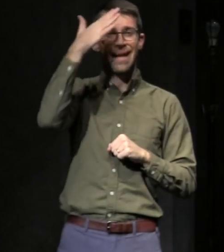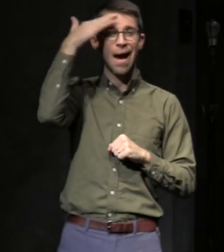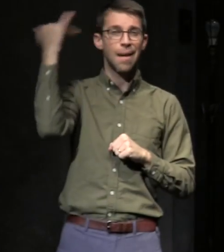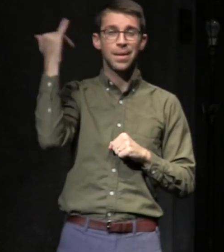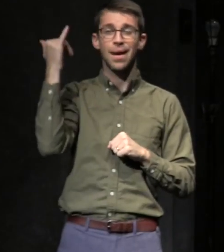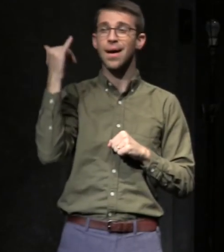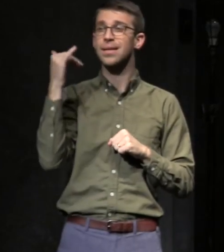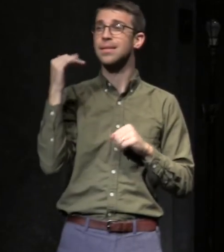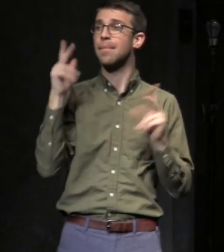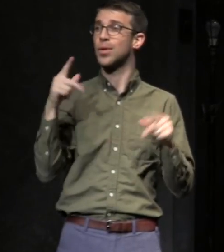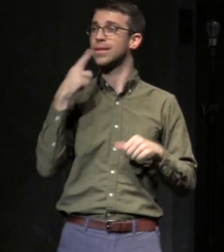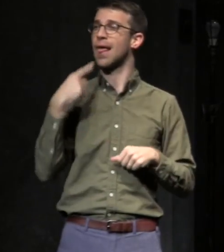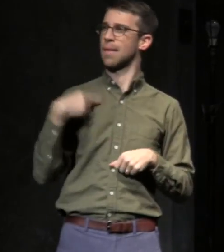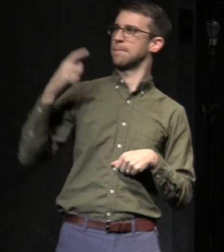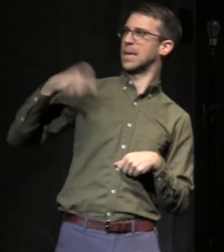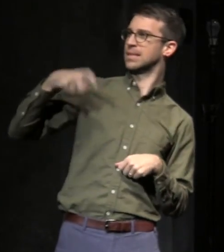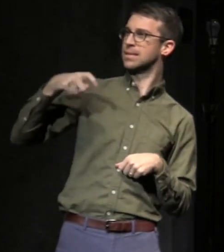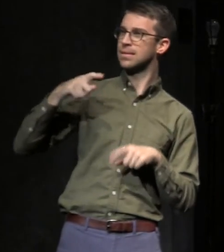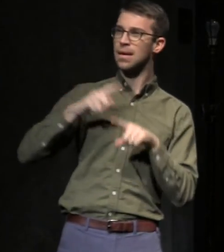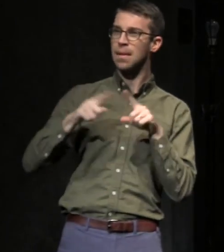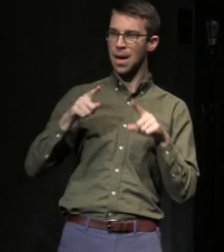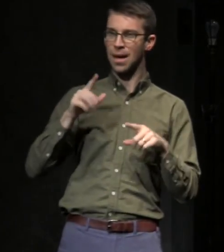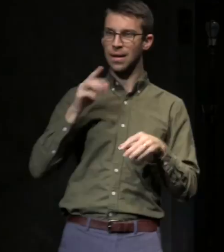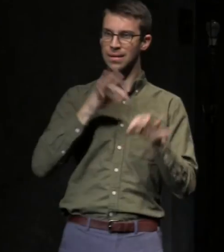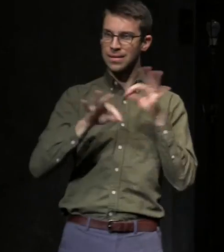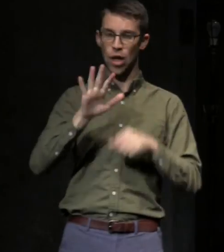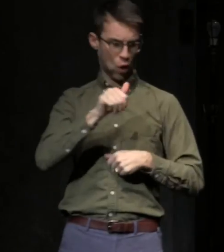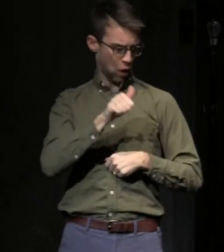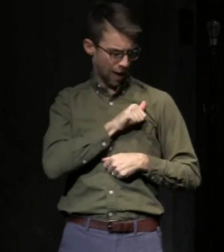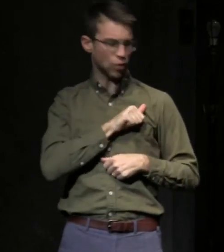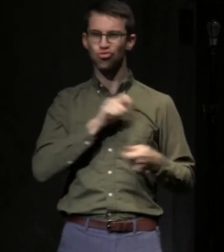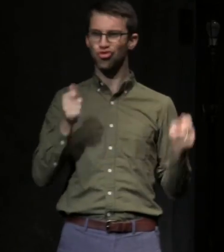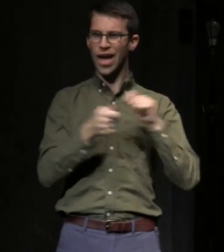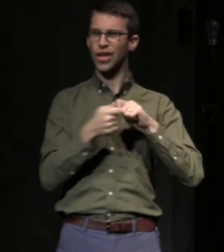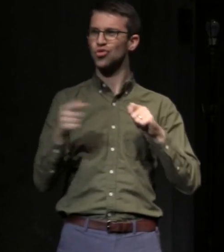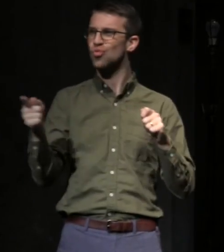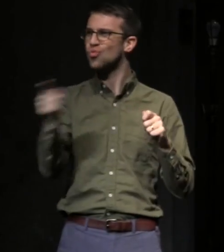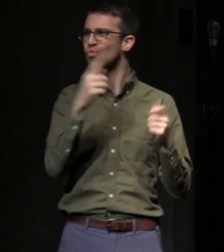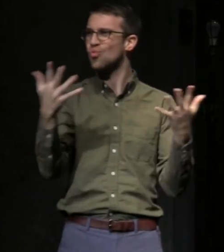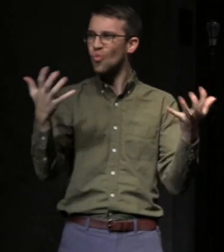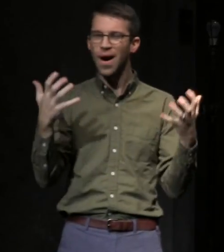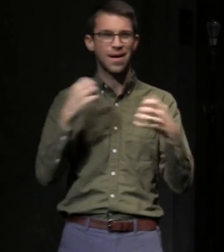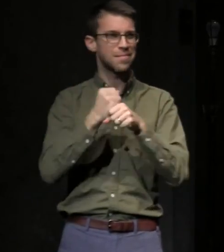have to, but because we want to. And with that I'd like to introduce our very, very